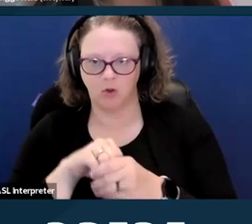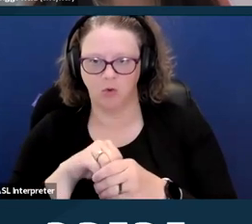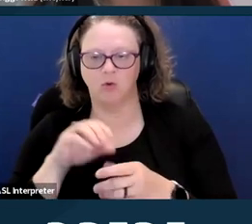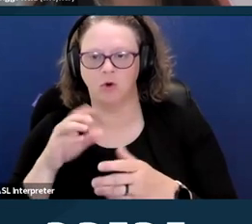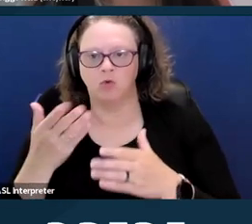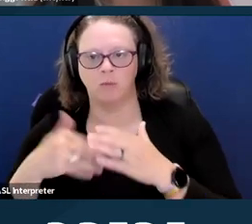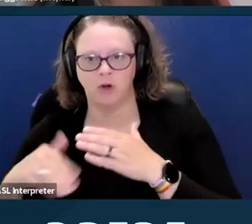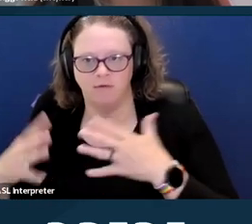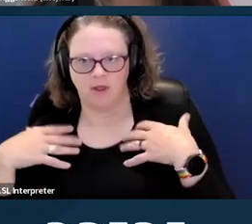Some other,